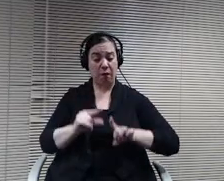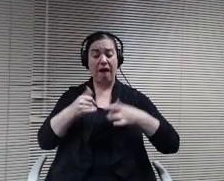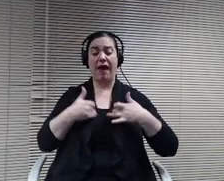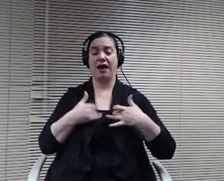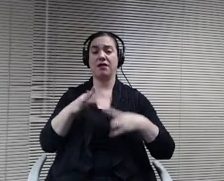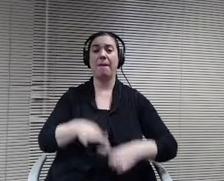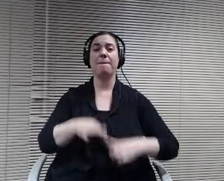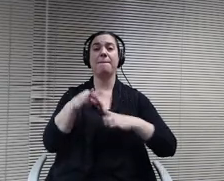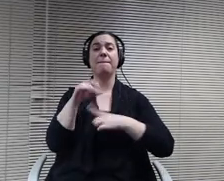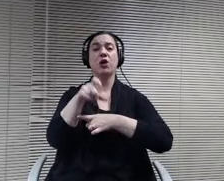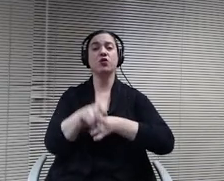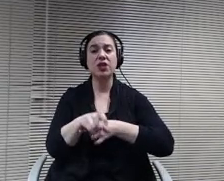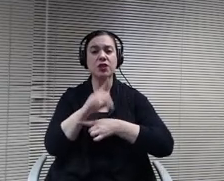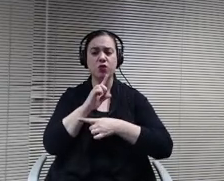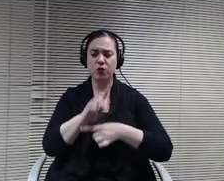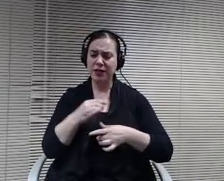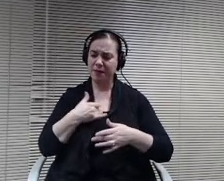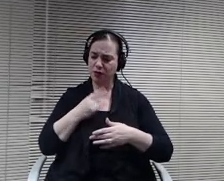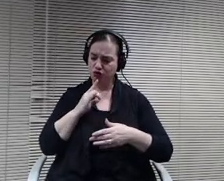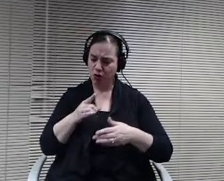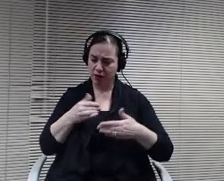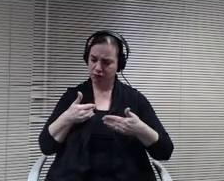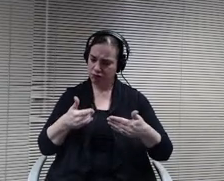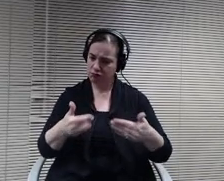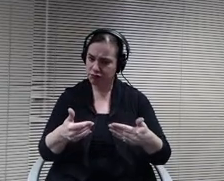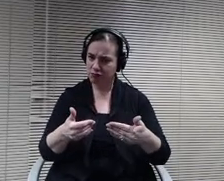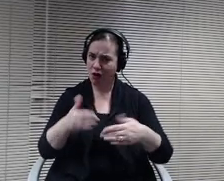kept him on track and connected in some really meaningful ways.